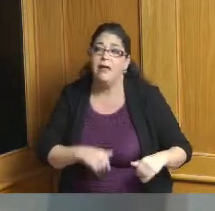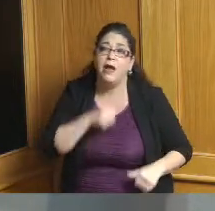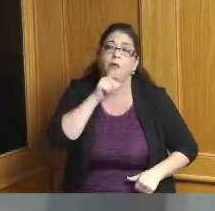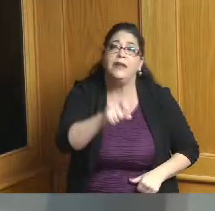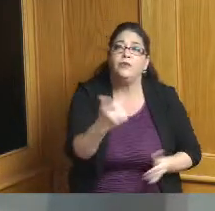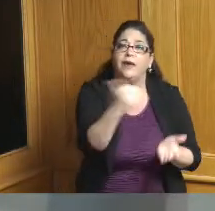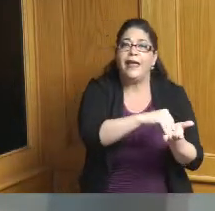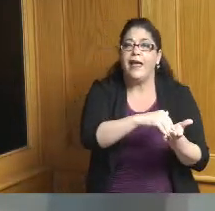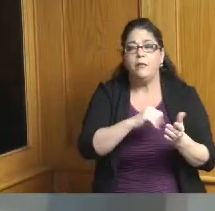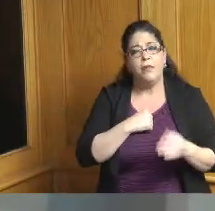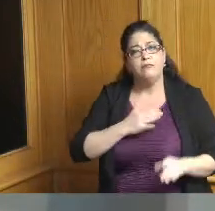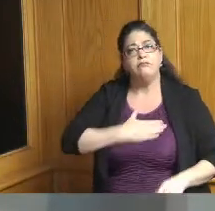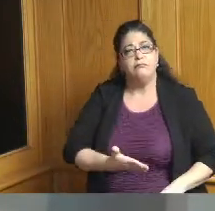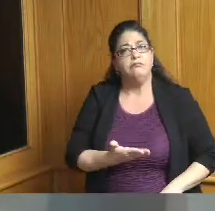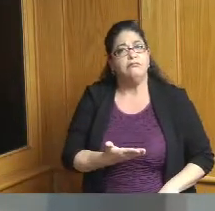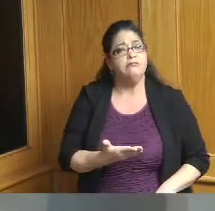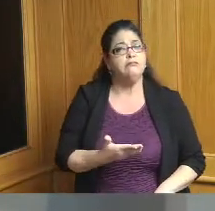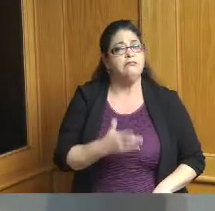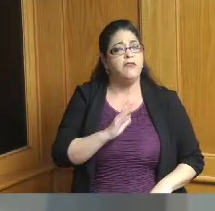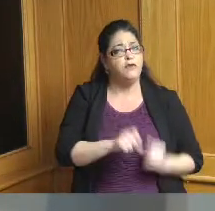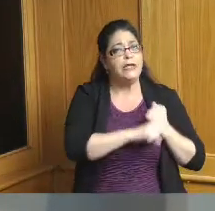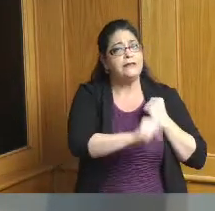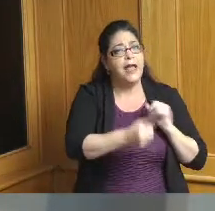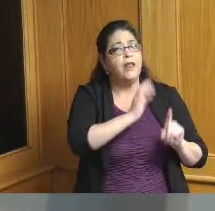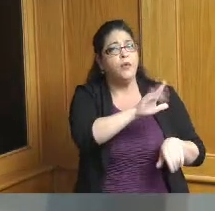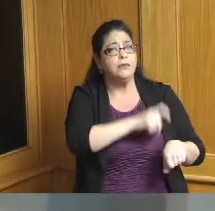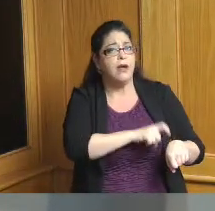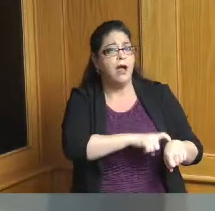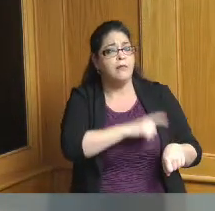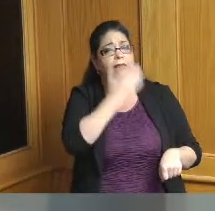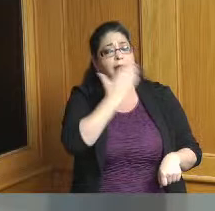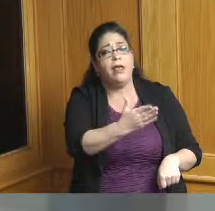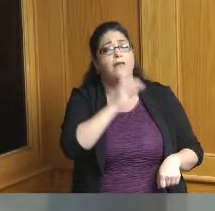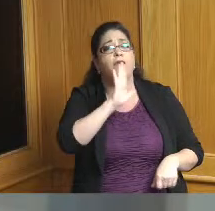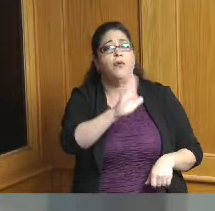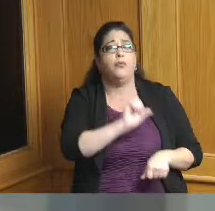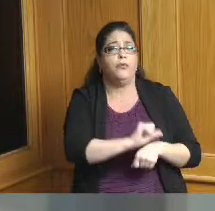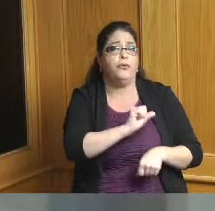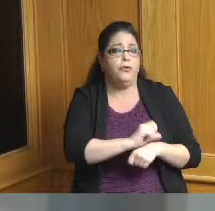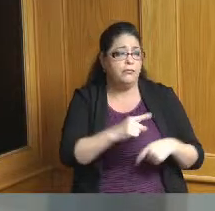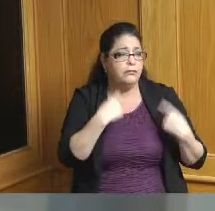do it again so for extending yourself in in that area so I certainly appreciate it at this time I'd